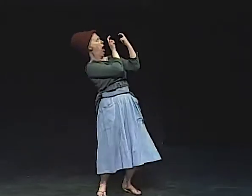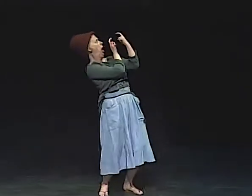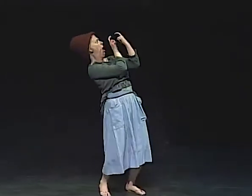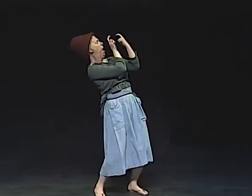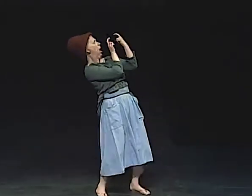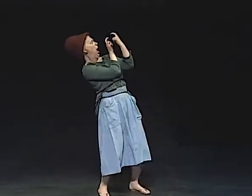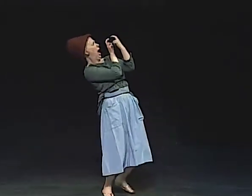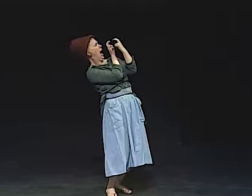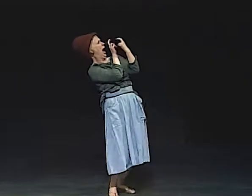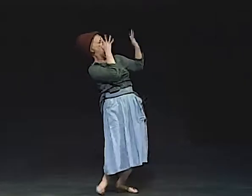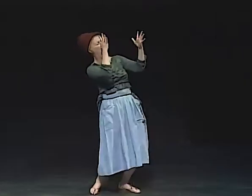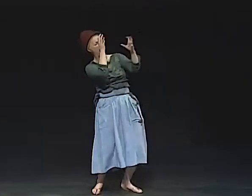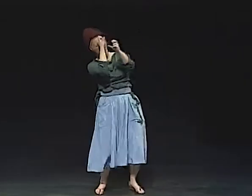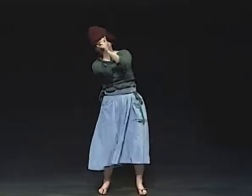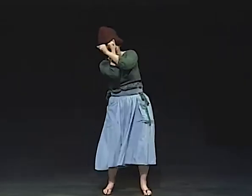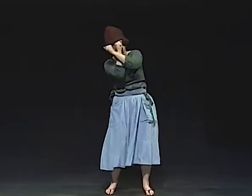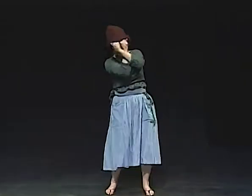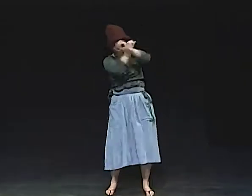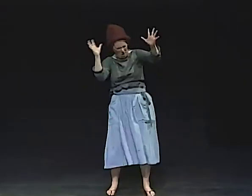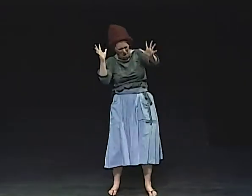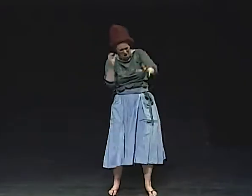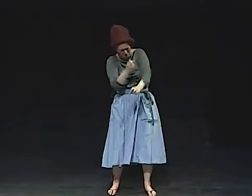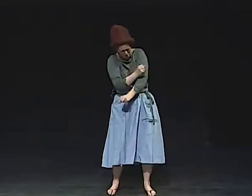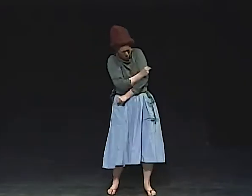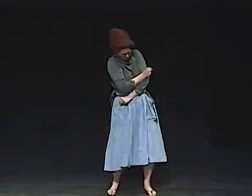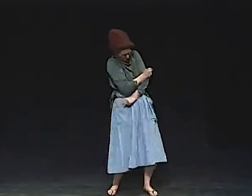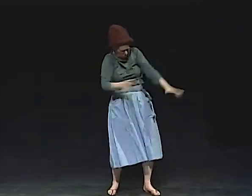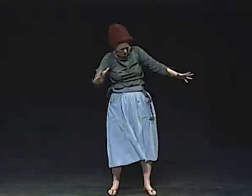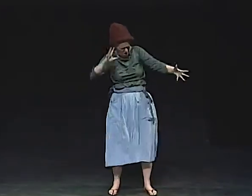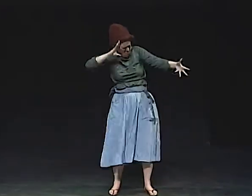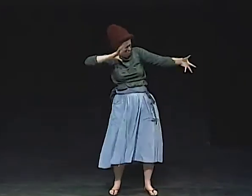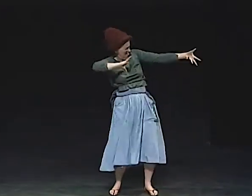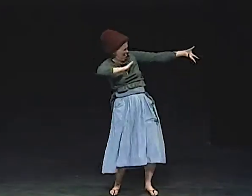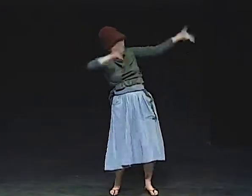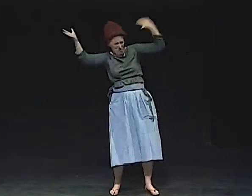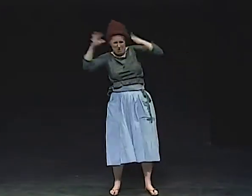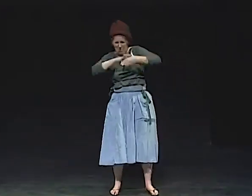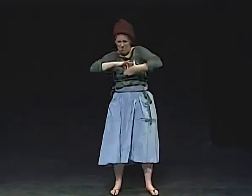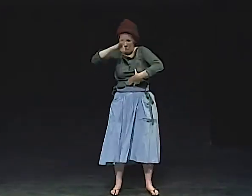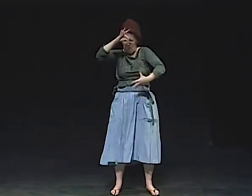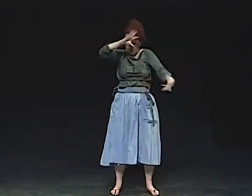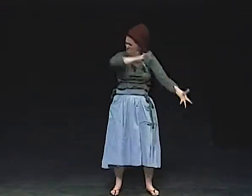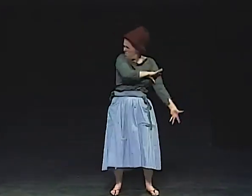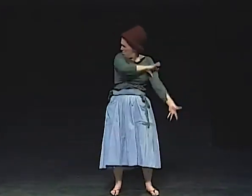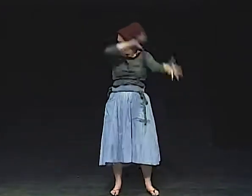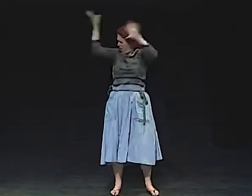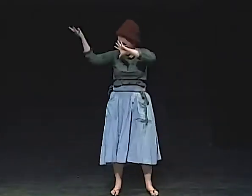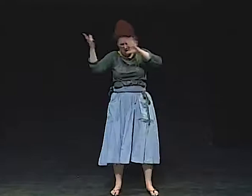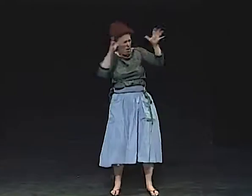THAT CAME RIGHT UP INTO MY CENTER OF VISION. I WAS TERRIFIED.